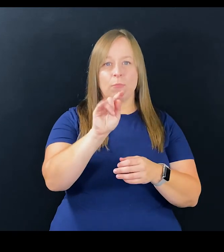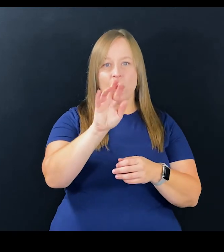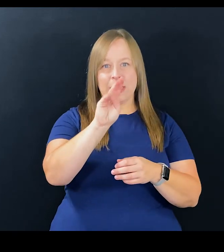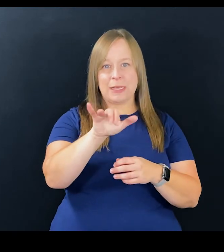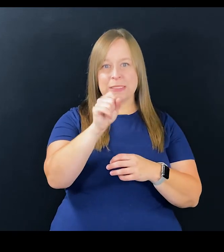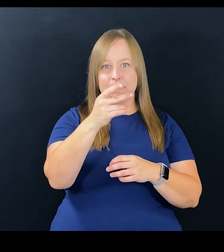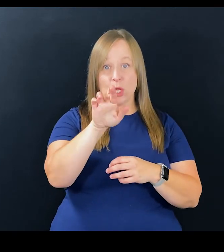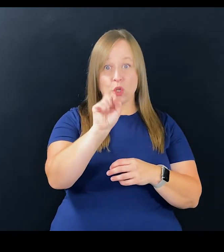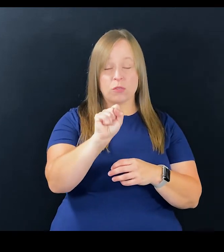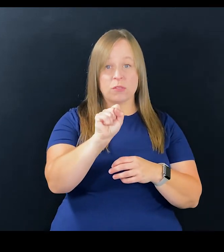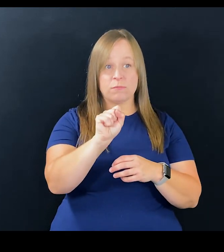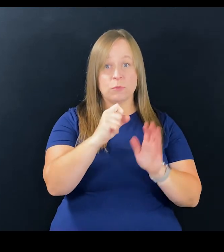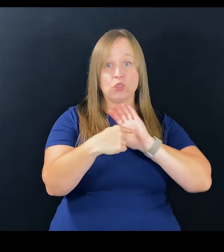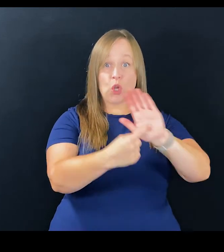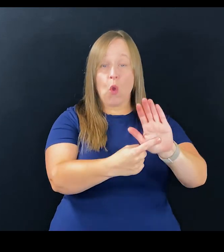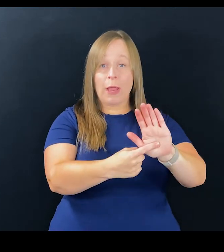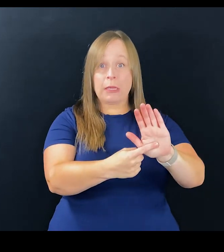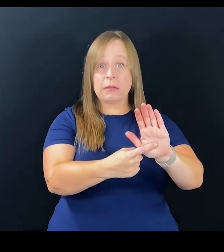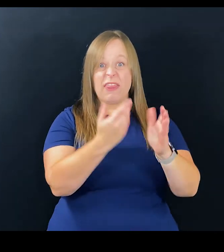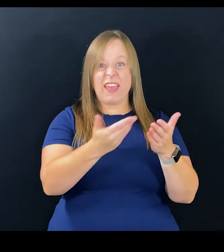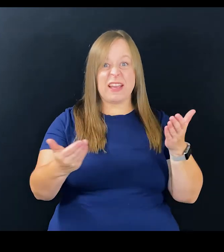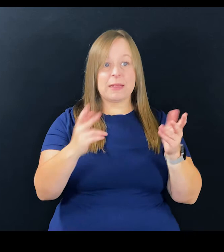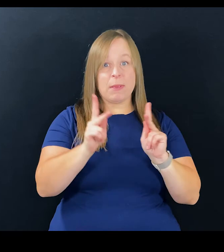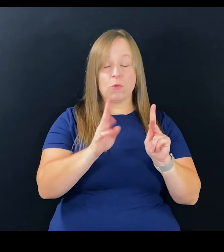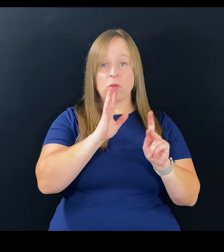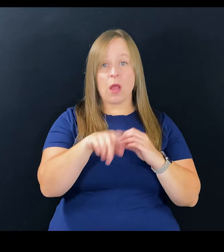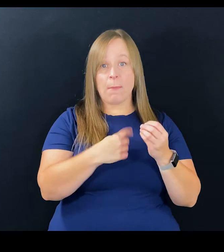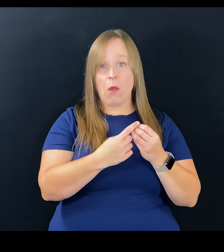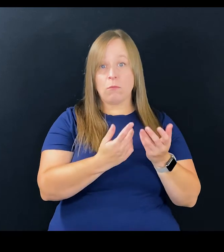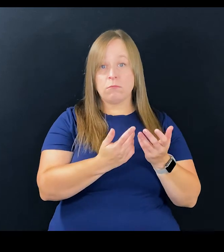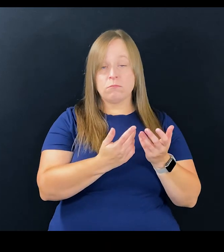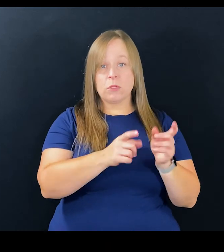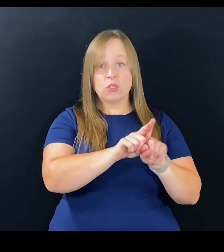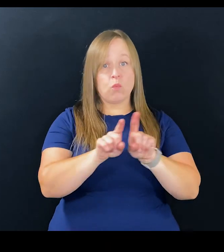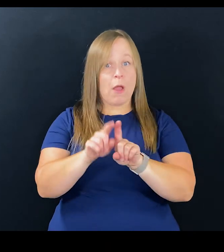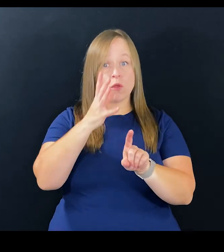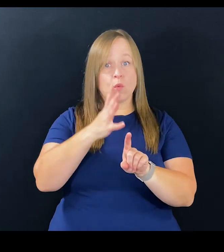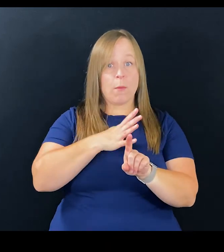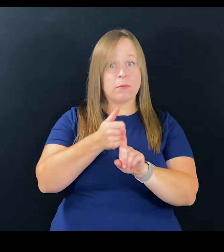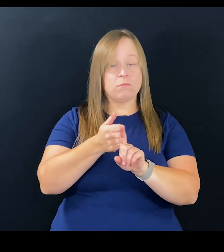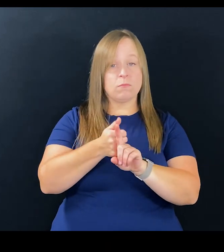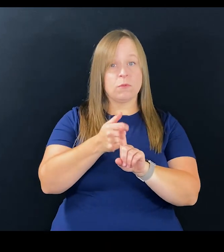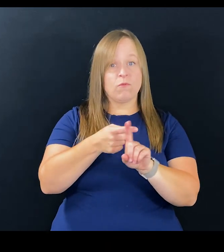regarding Brittany Spears right now is really shedding a light on things that people didn't talk about as well as the woman